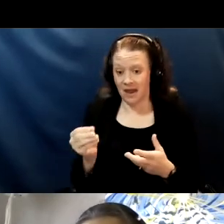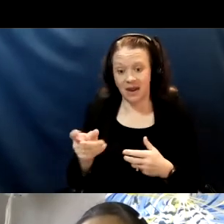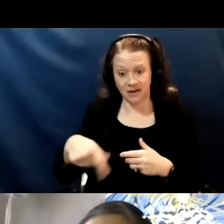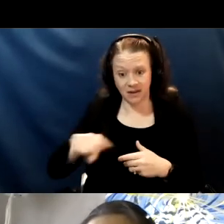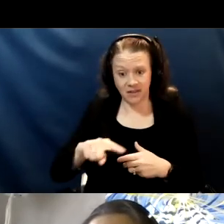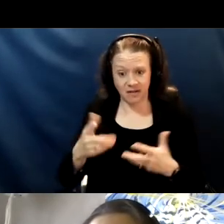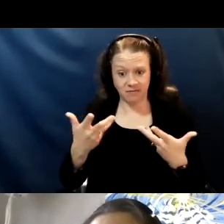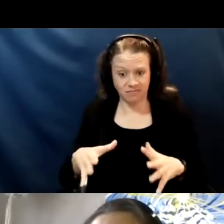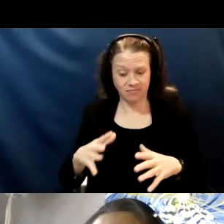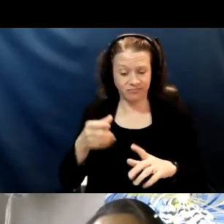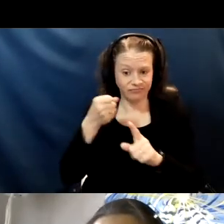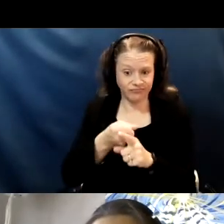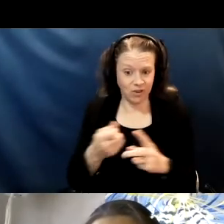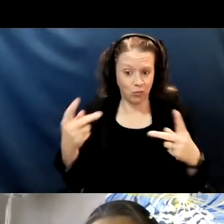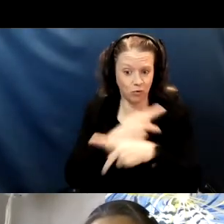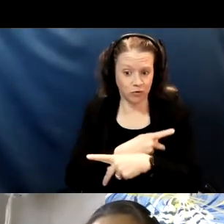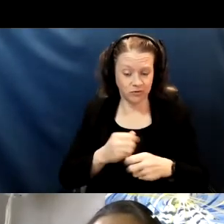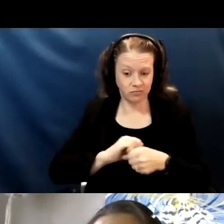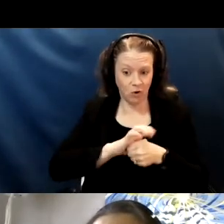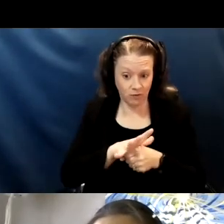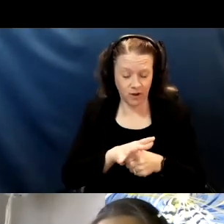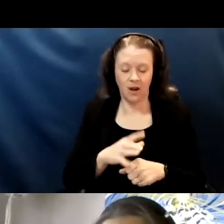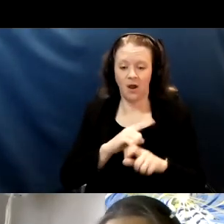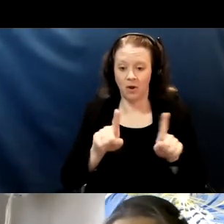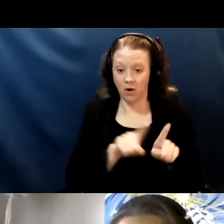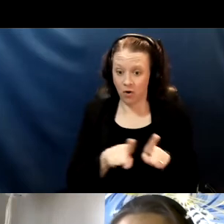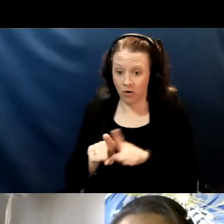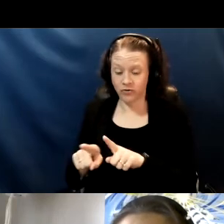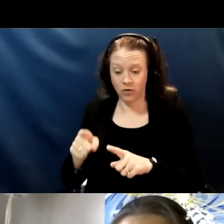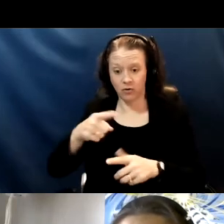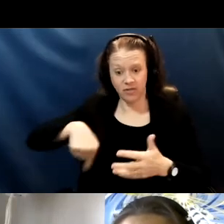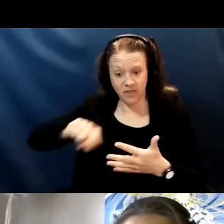but oftentimes those measures that were meant to be put in place to keep us safe,